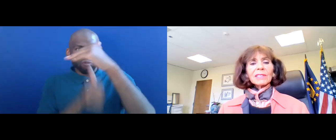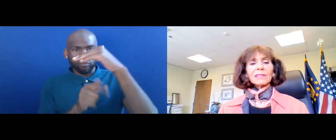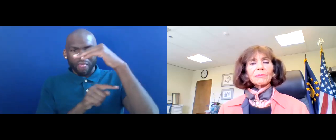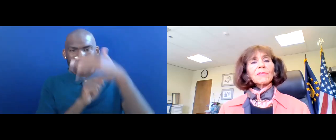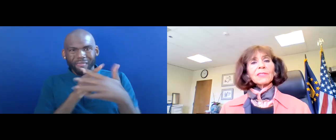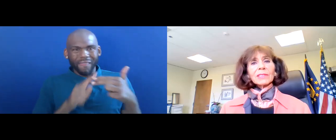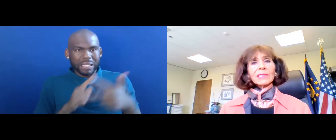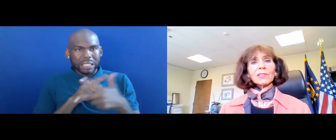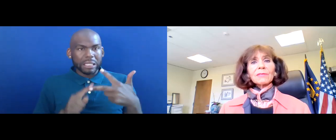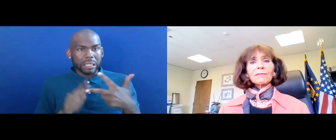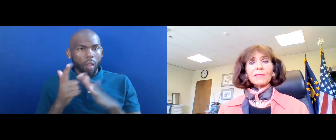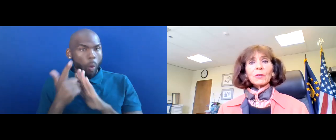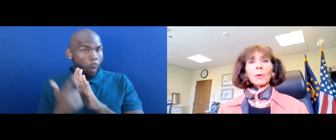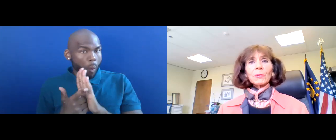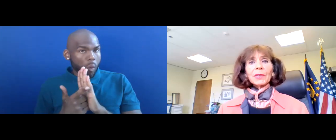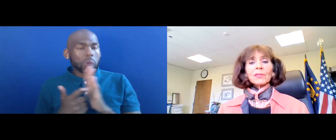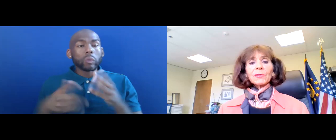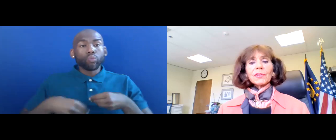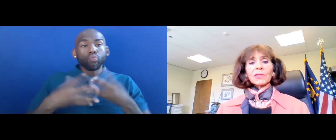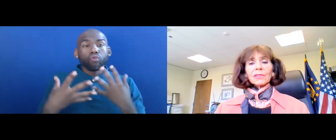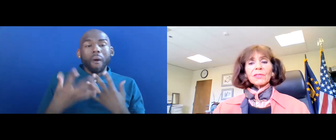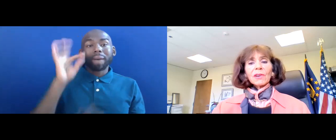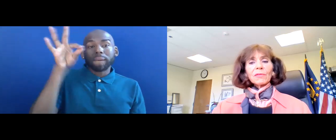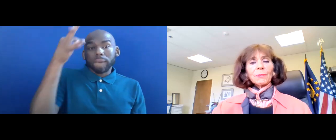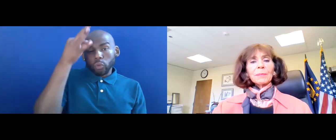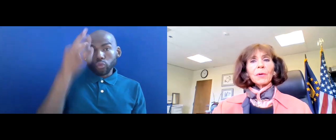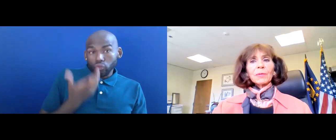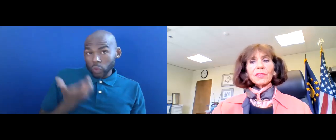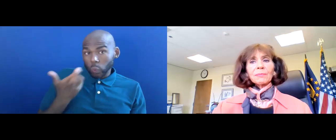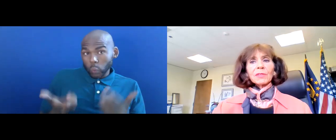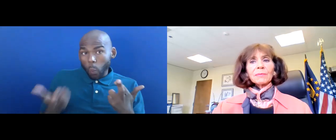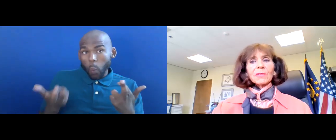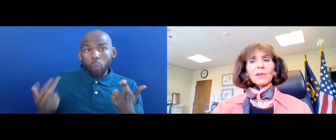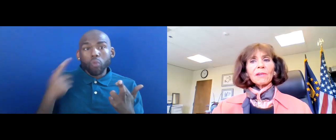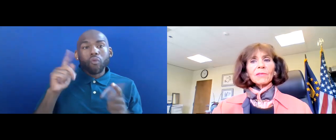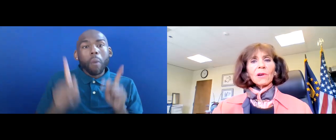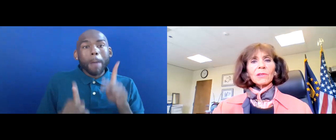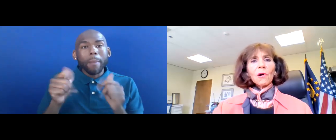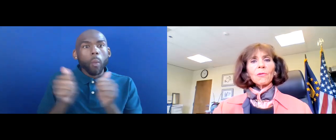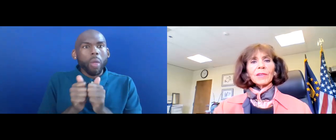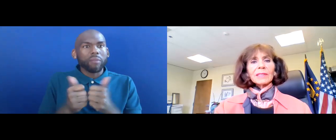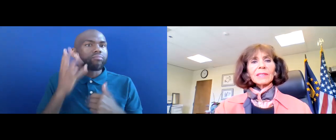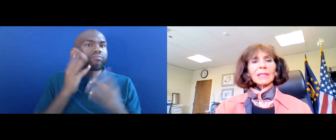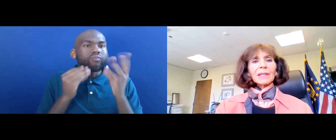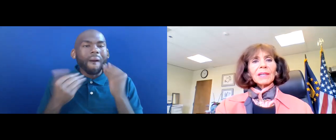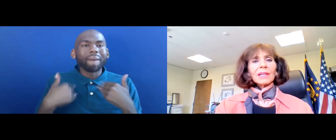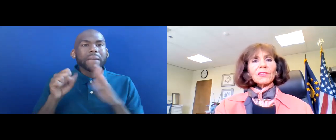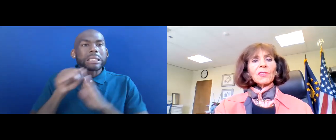IT PROVIDES A LIST OF FEDERAL RESOURCES FOR PEOPLE WITH SYMPTOMS OF LONG COVID.